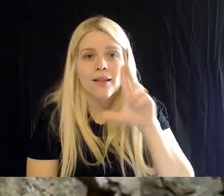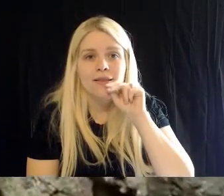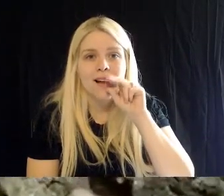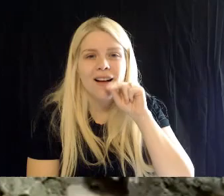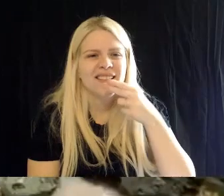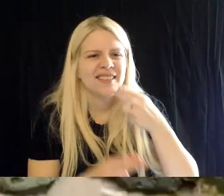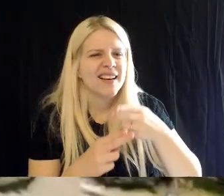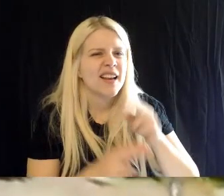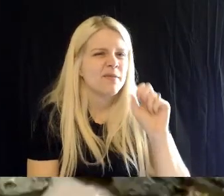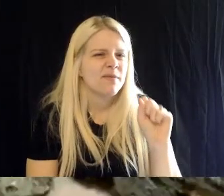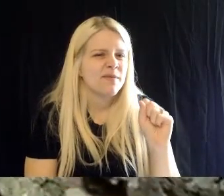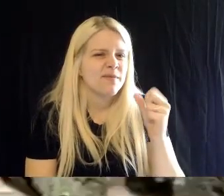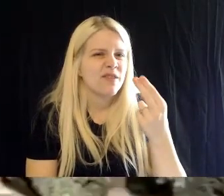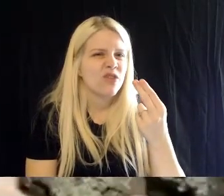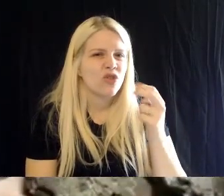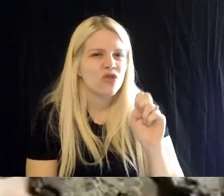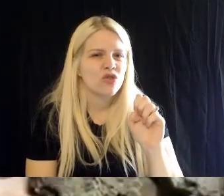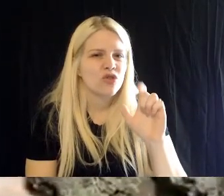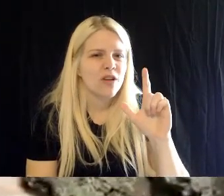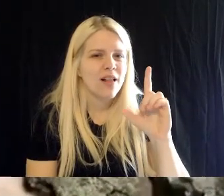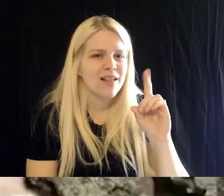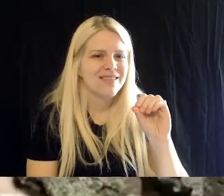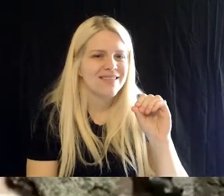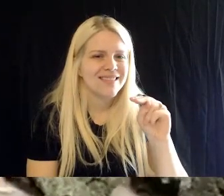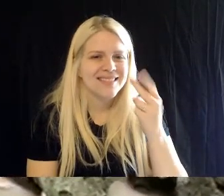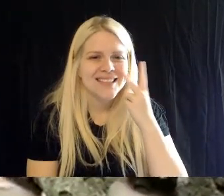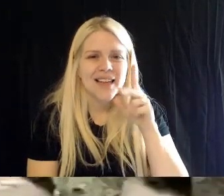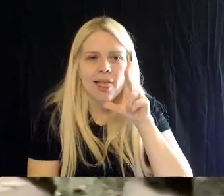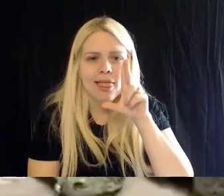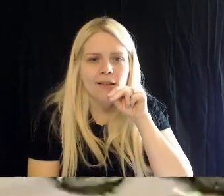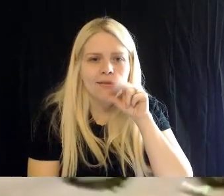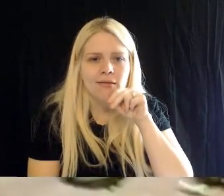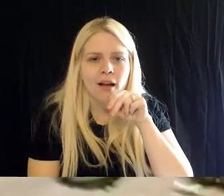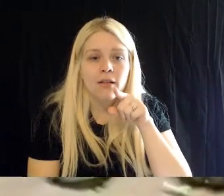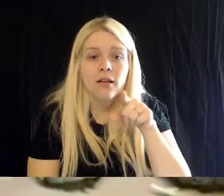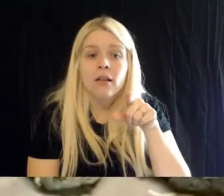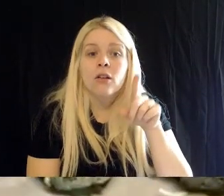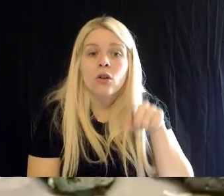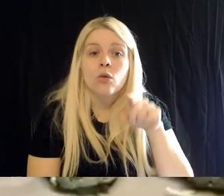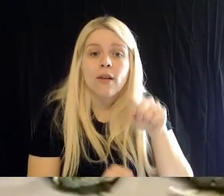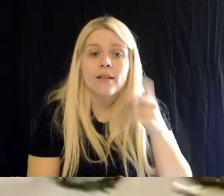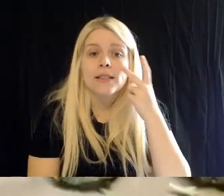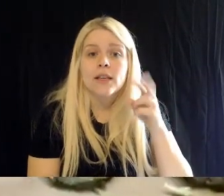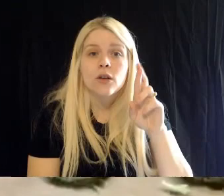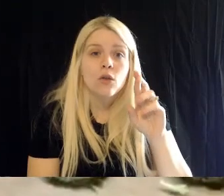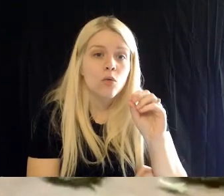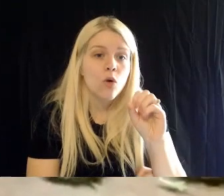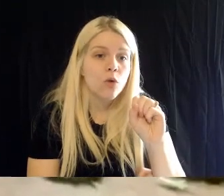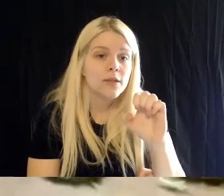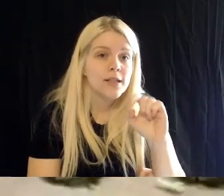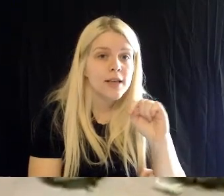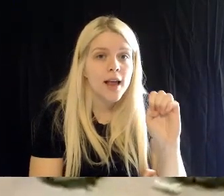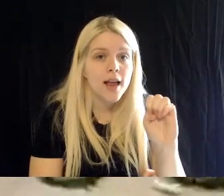Yep, and you can see one of the Spoonbills- the Roseate Spoonbills came down. Everybody's gonna start coming down to